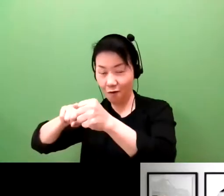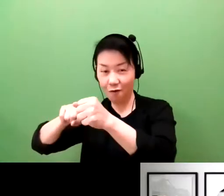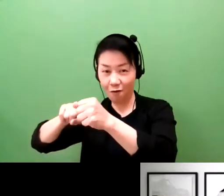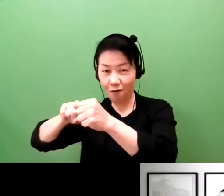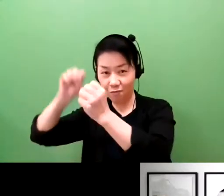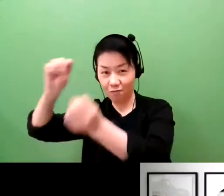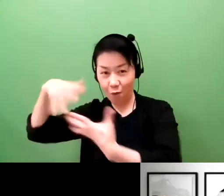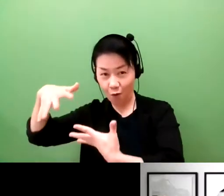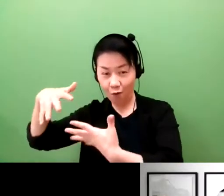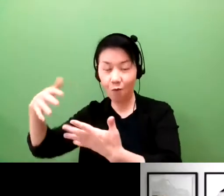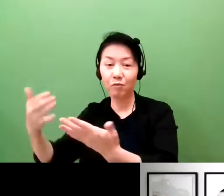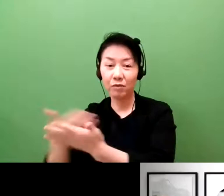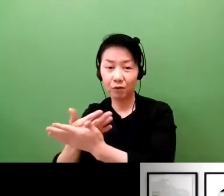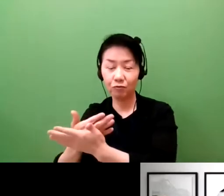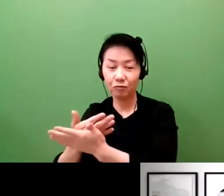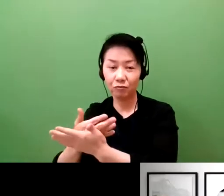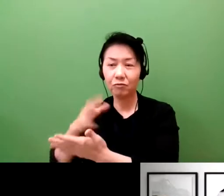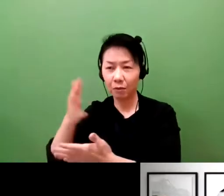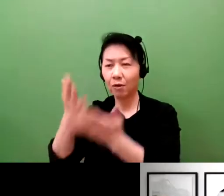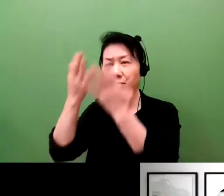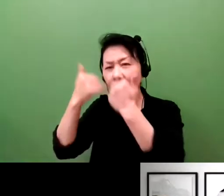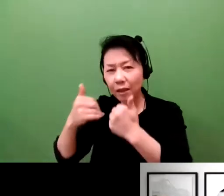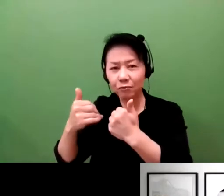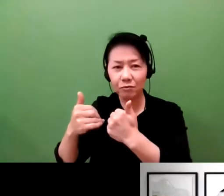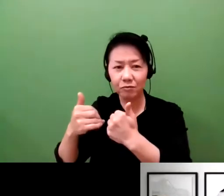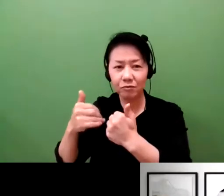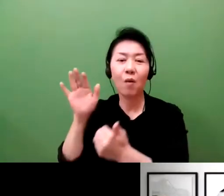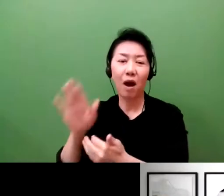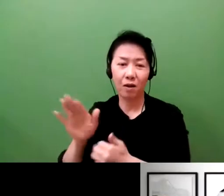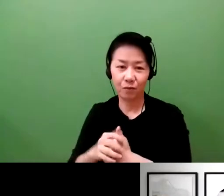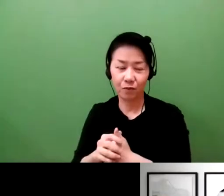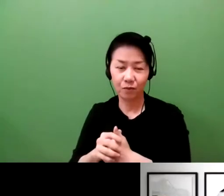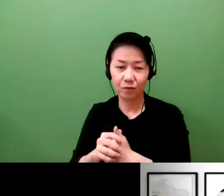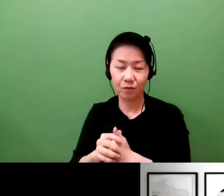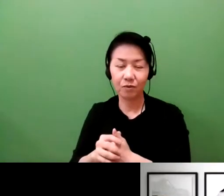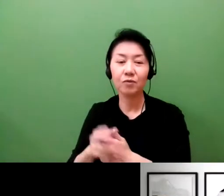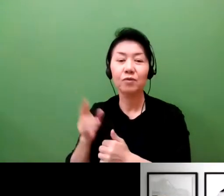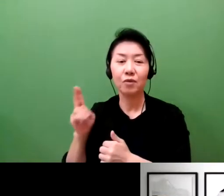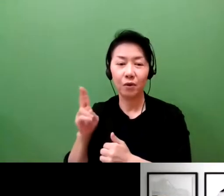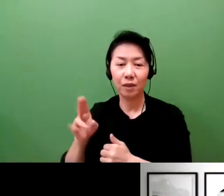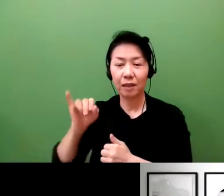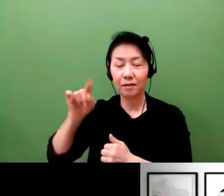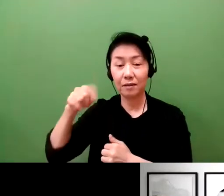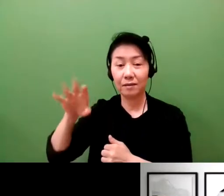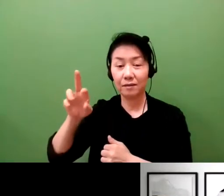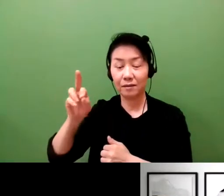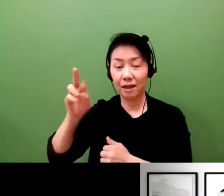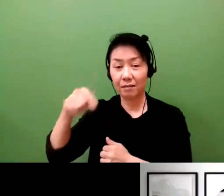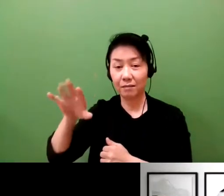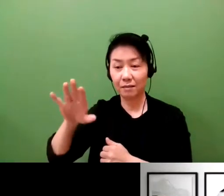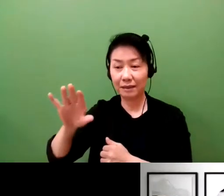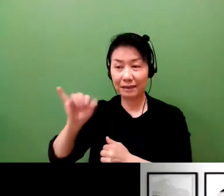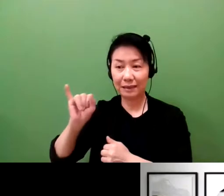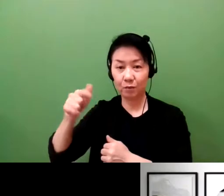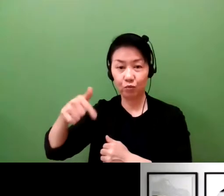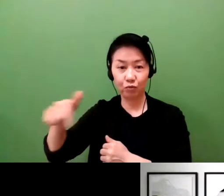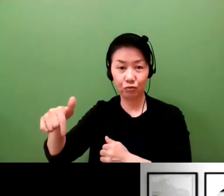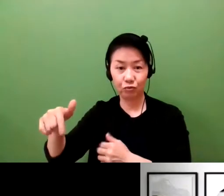However, if you win, you are rewarded with a huge profit. And 0 an incentive.